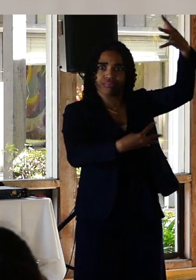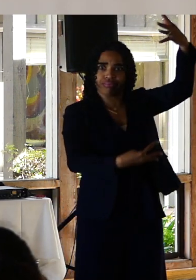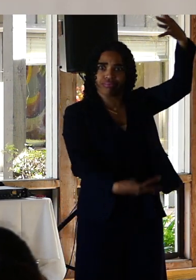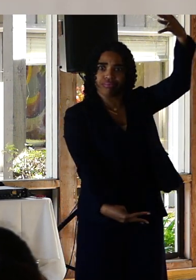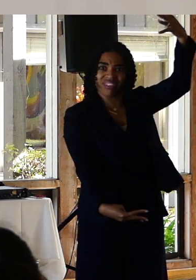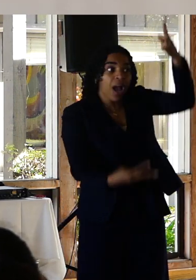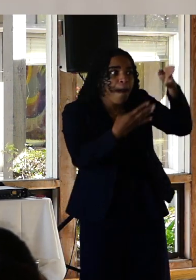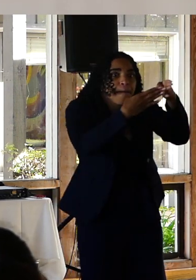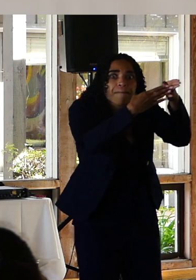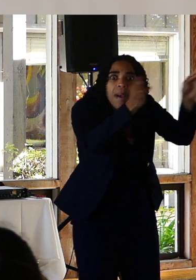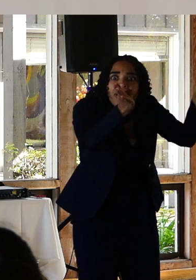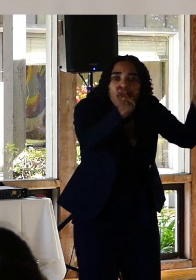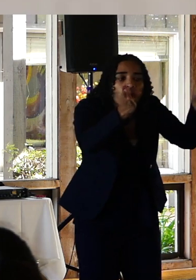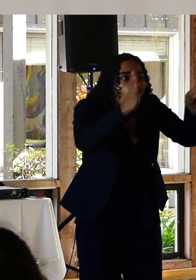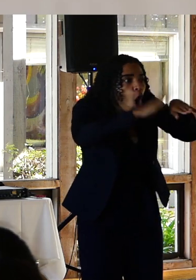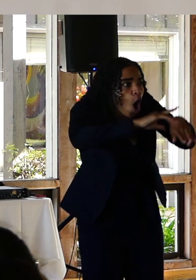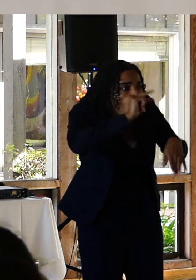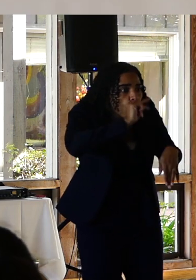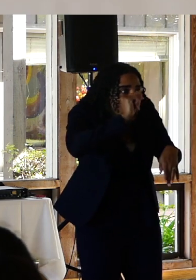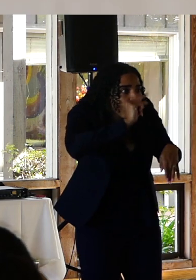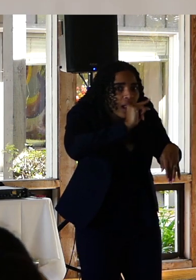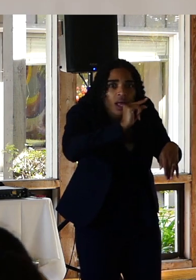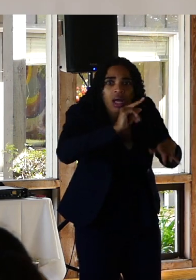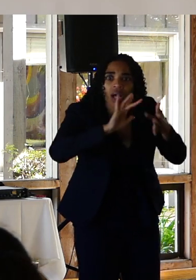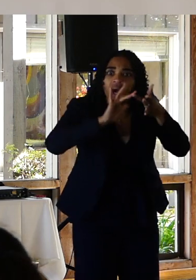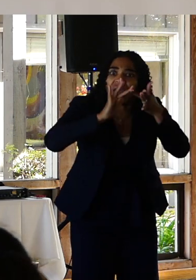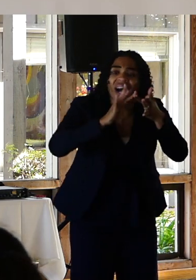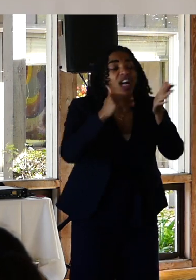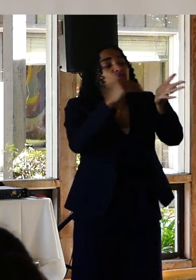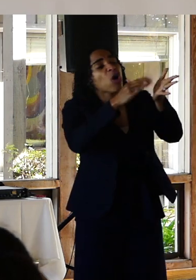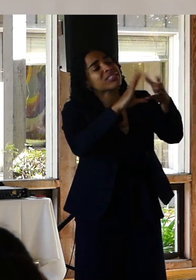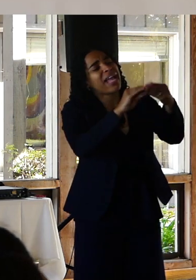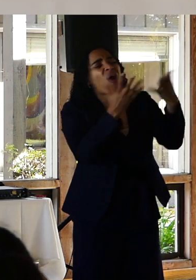Keep in mind this is in publicly accessible forums lamenting that we are